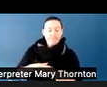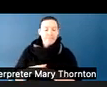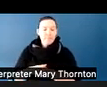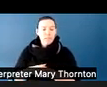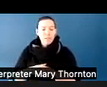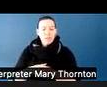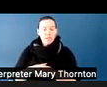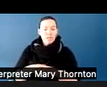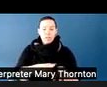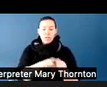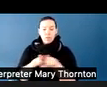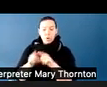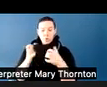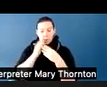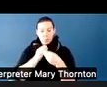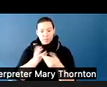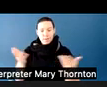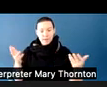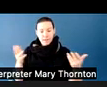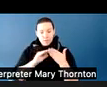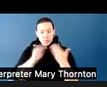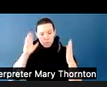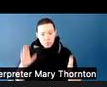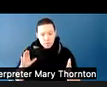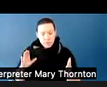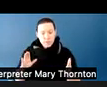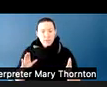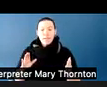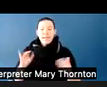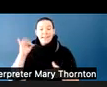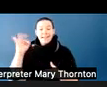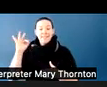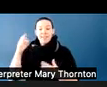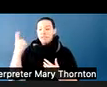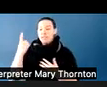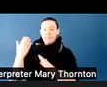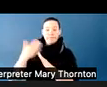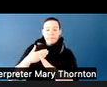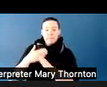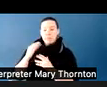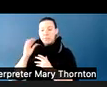what do you expect them to do in the moment of a disruption? So if you have a student in your class